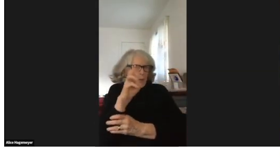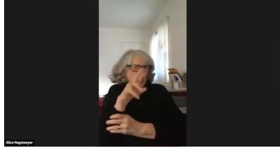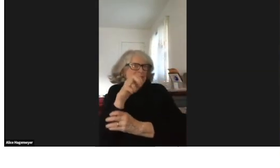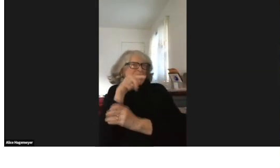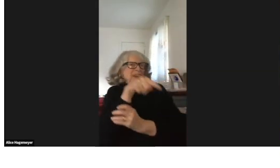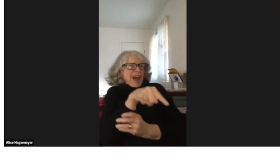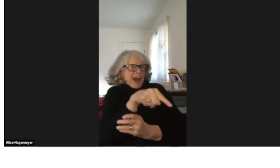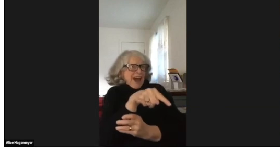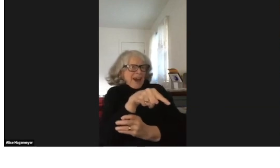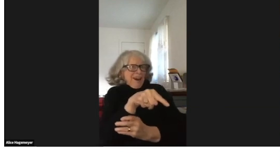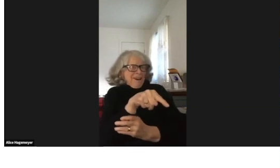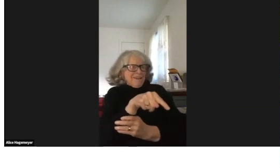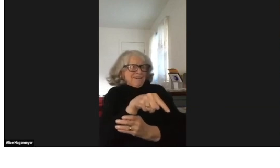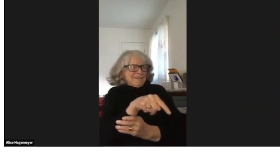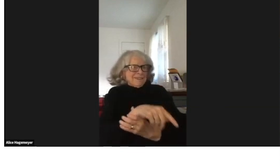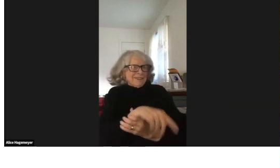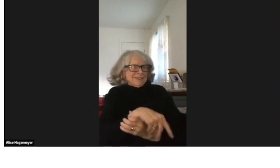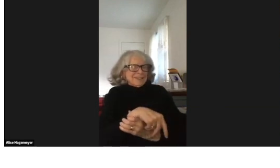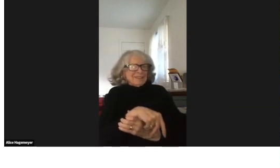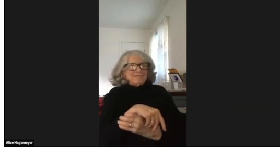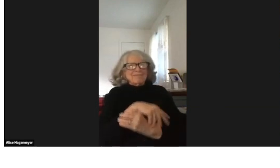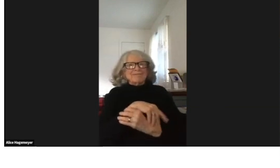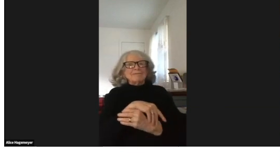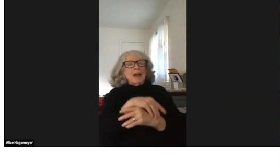Anyway, those three presenters were there.